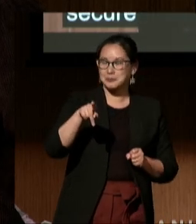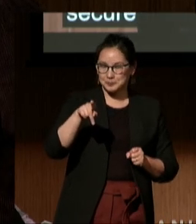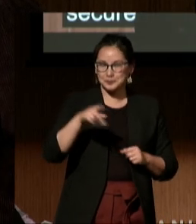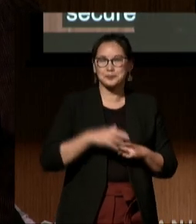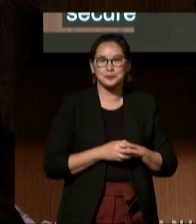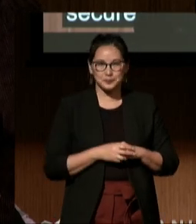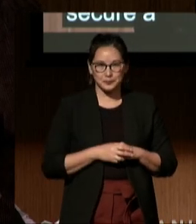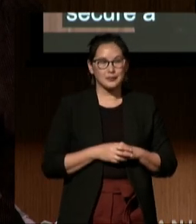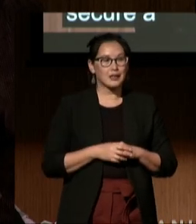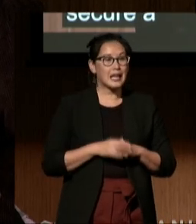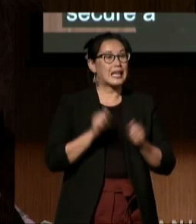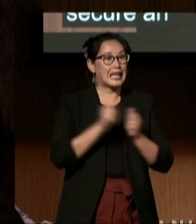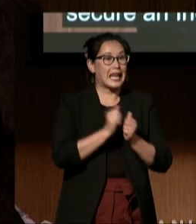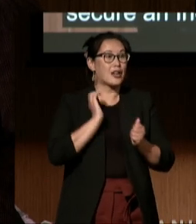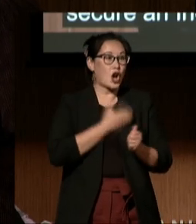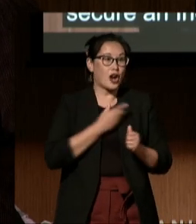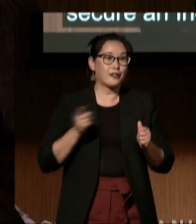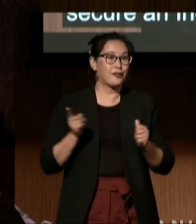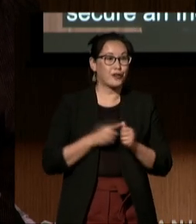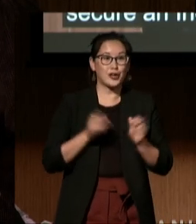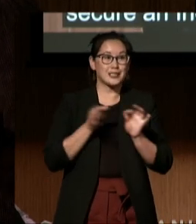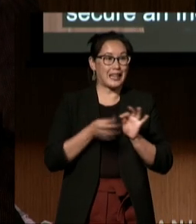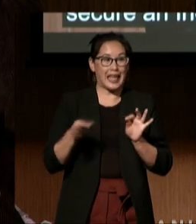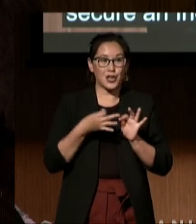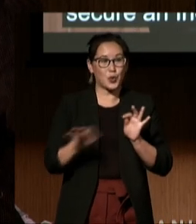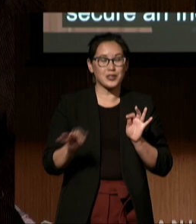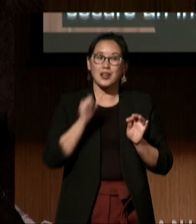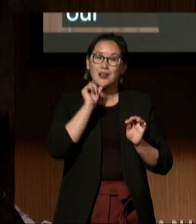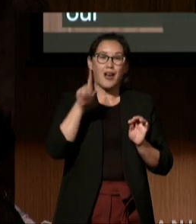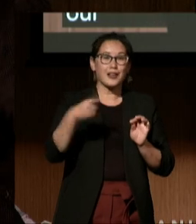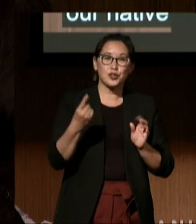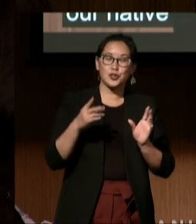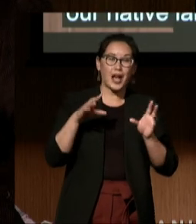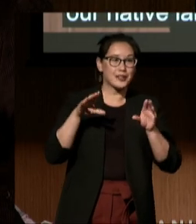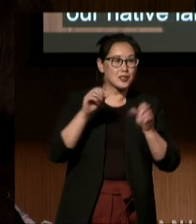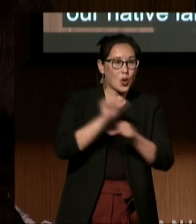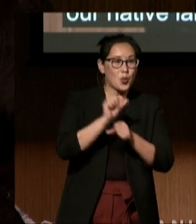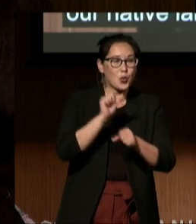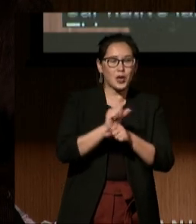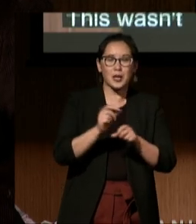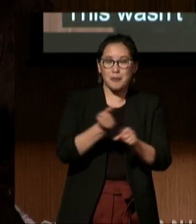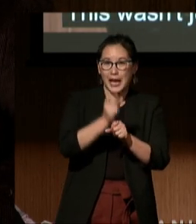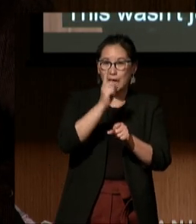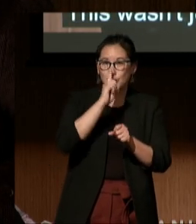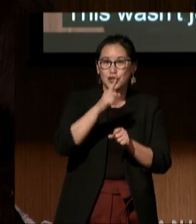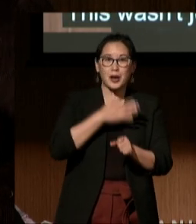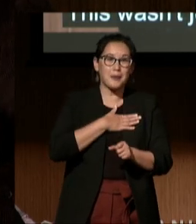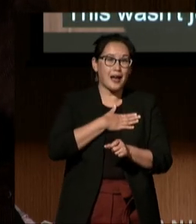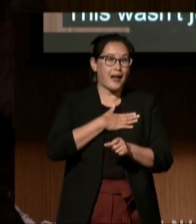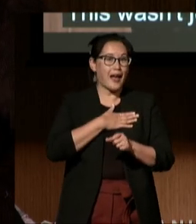in our native language. This wasn't just about paperwork, it was about ensuring my brother received the tailored support he deserved.